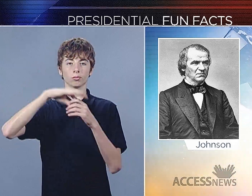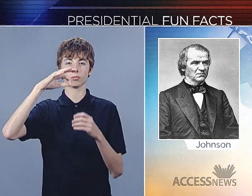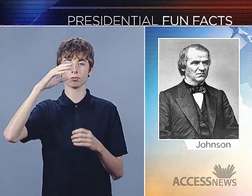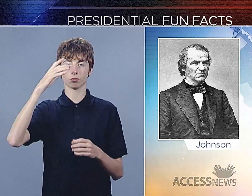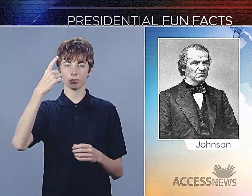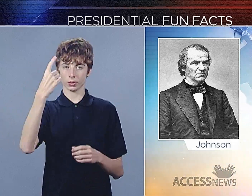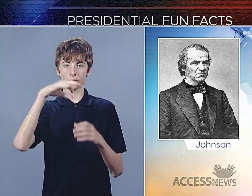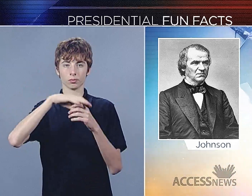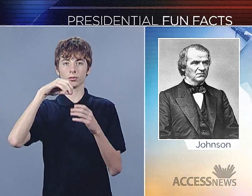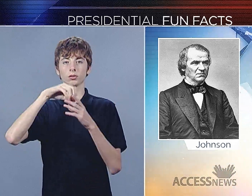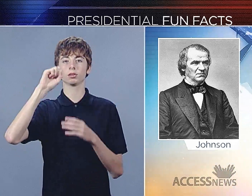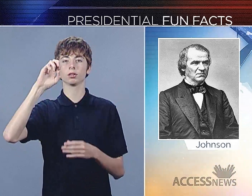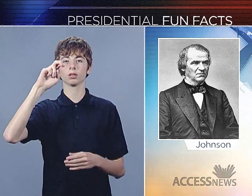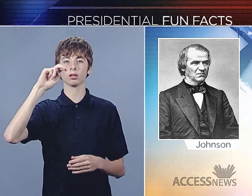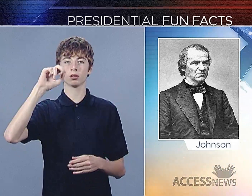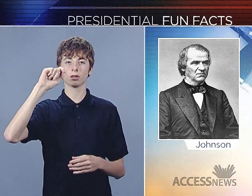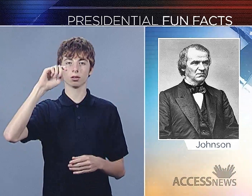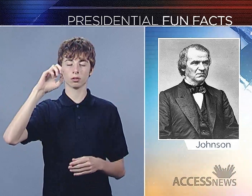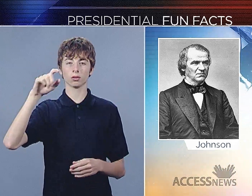He was acquitted by one vote in the Senate.